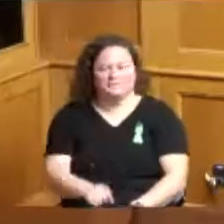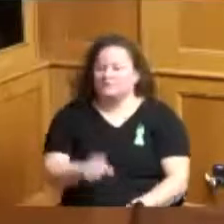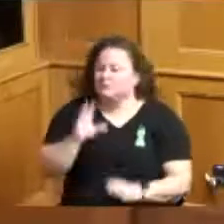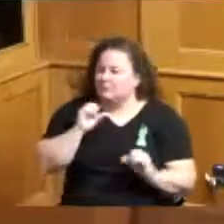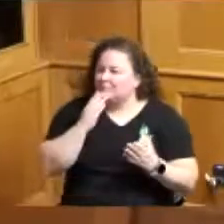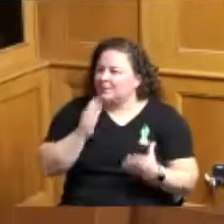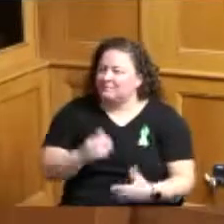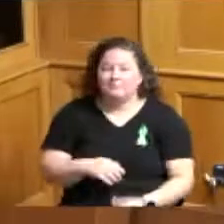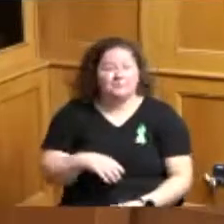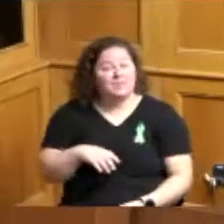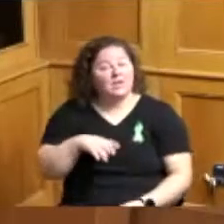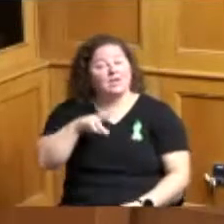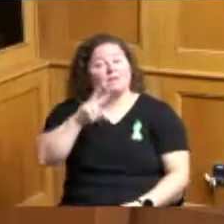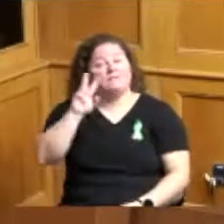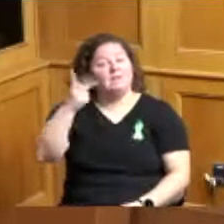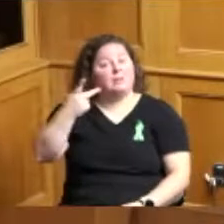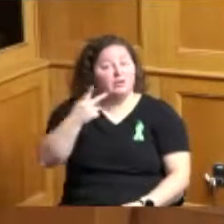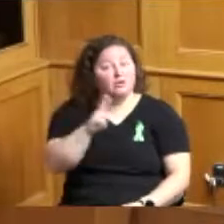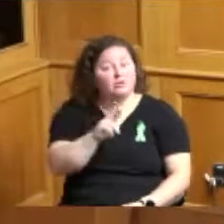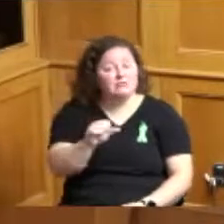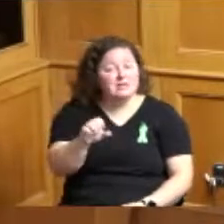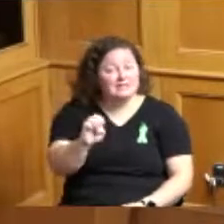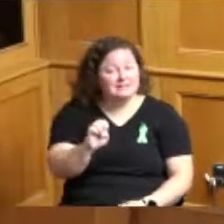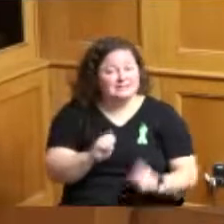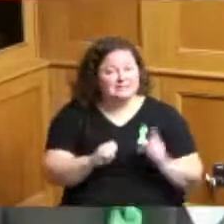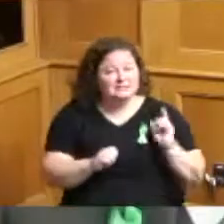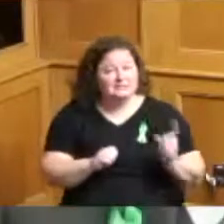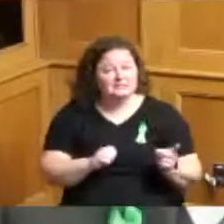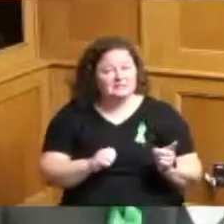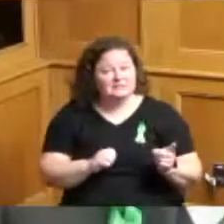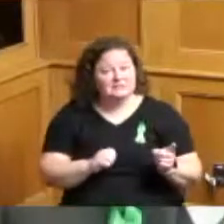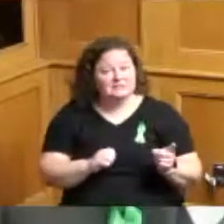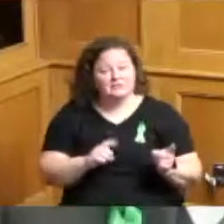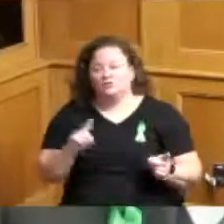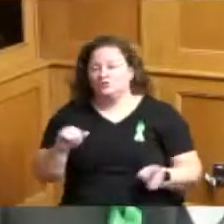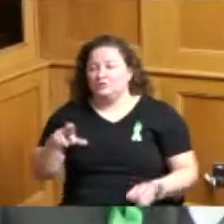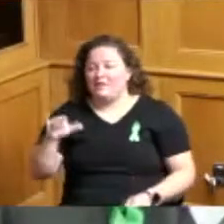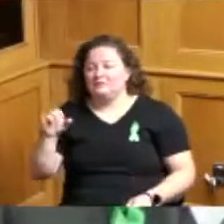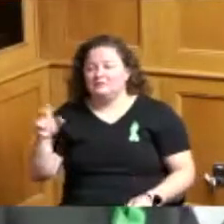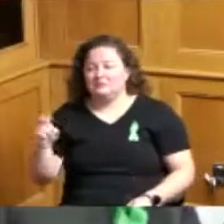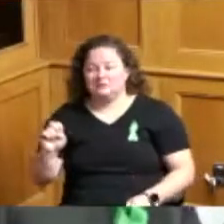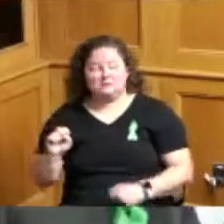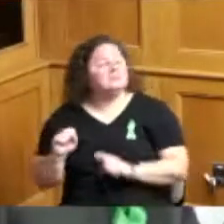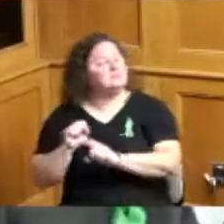no question you have a question so again I've got to call in my office about a similar situation